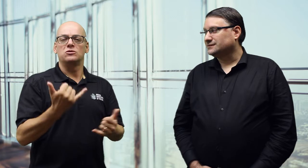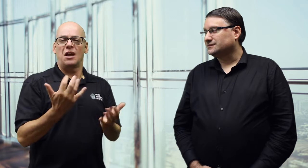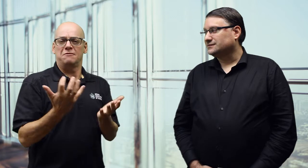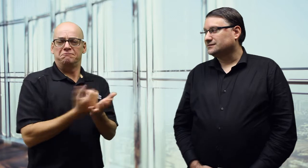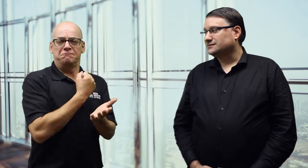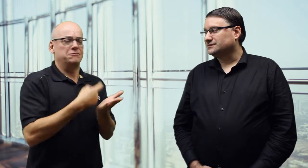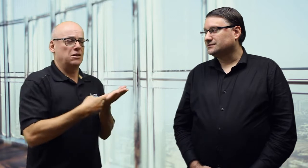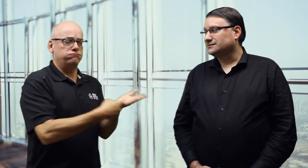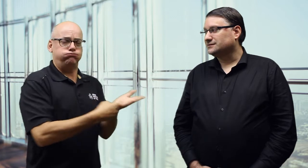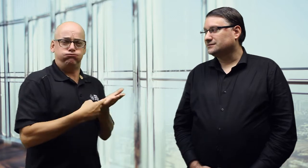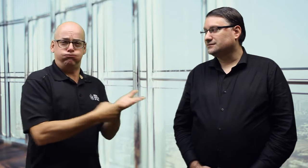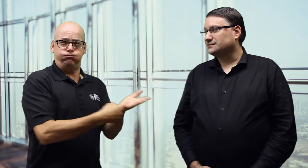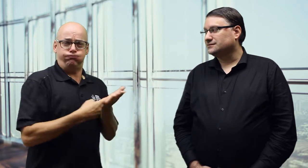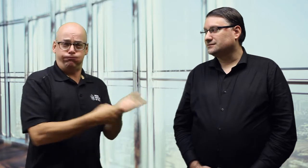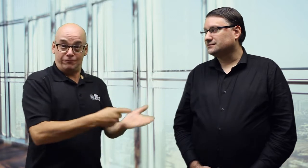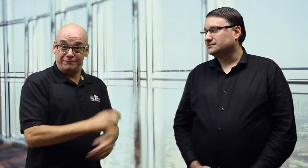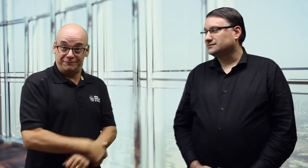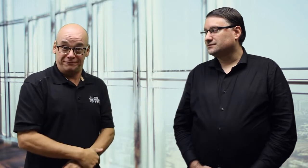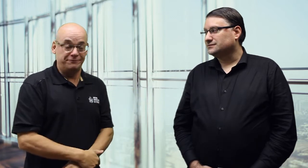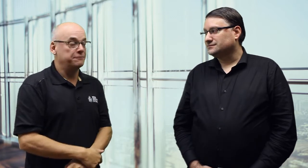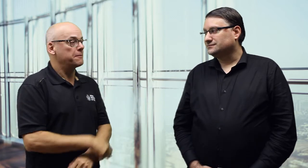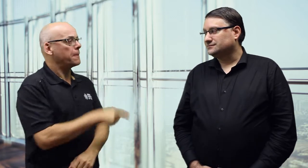So, now, let's begin discussing about the rally.